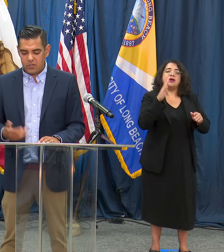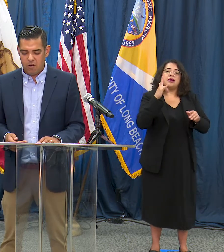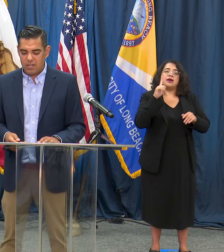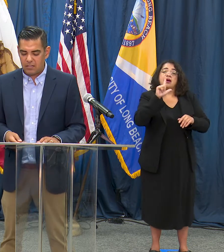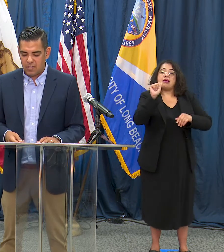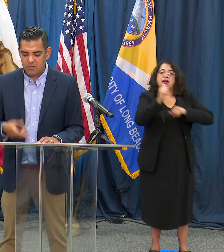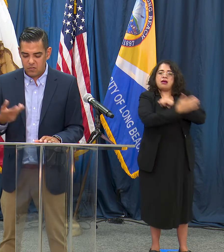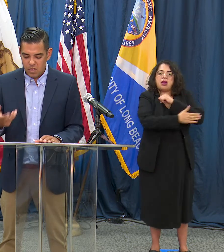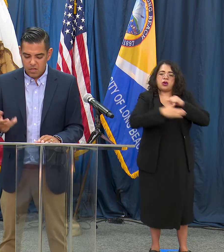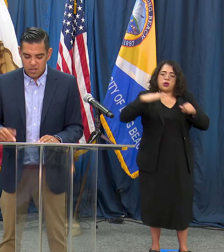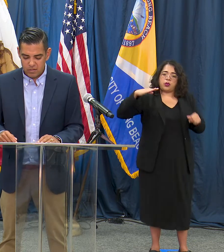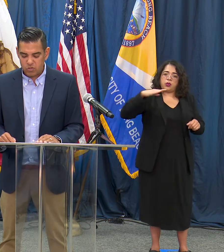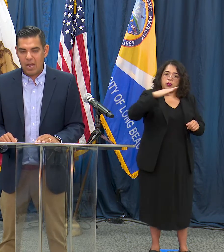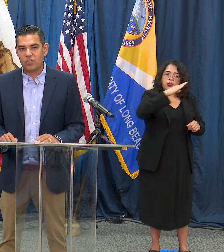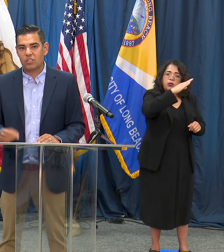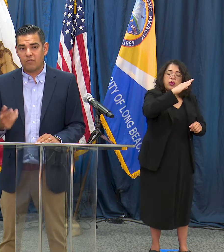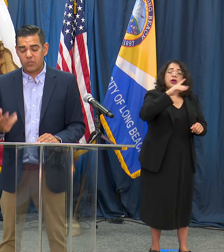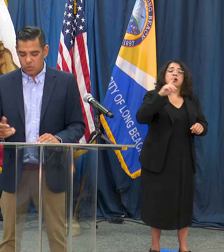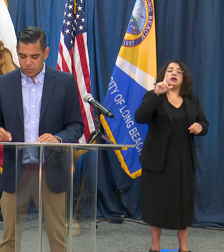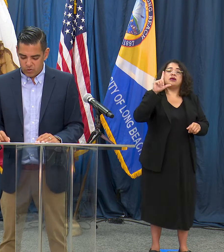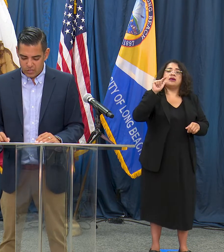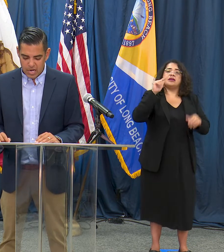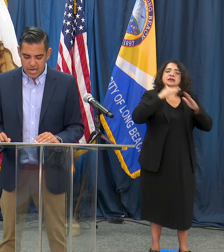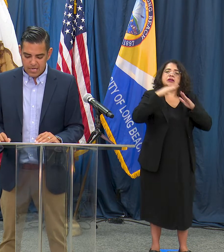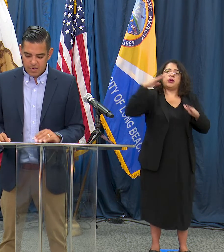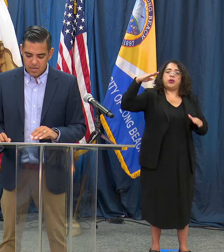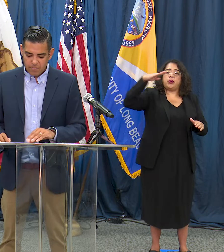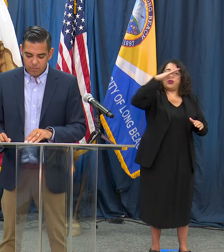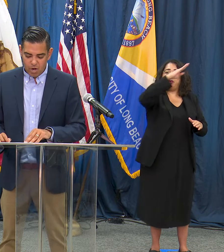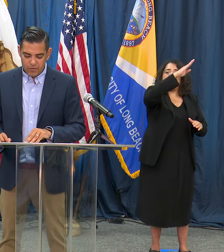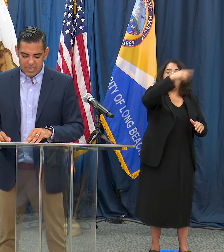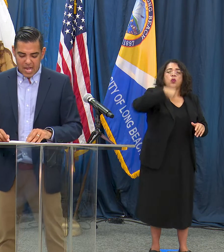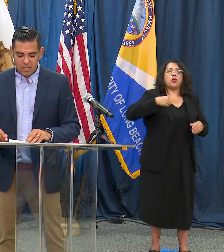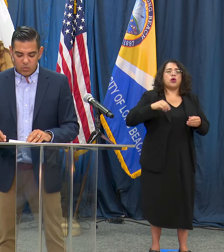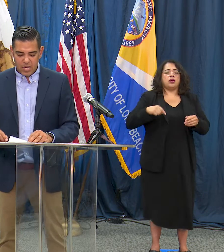chart like this, it's tragic that every single person died but our fatality rate